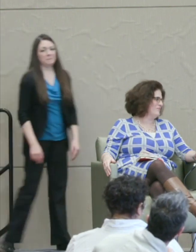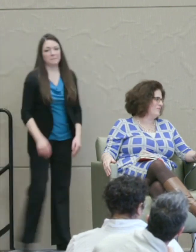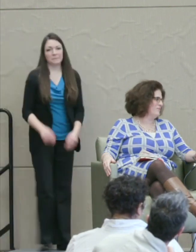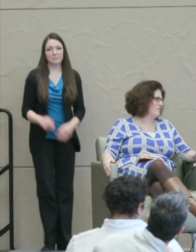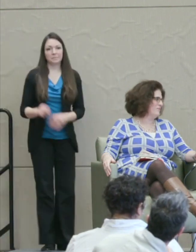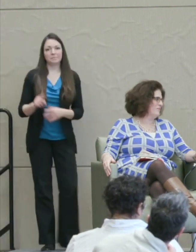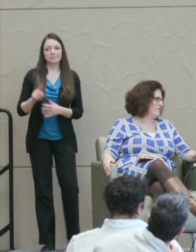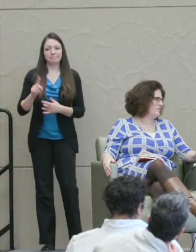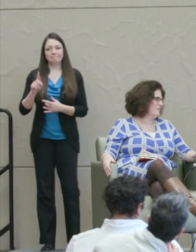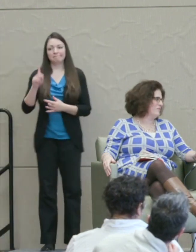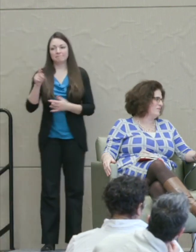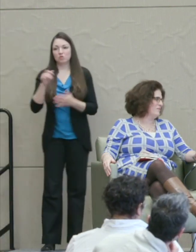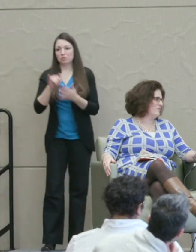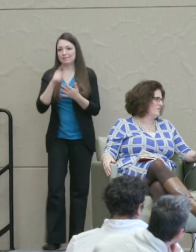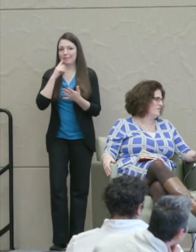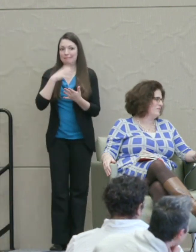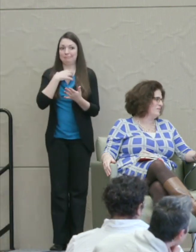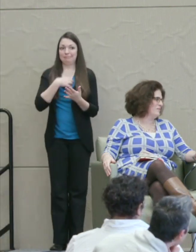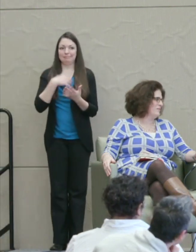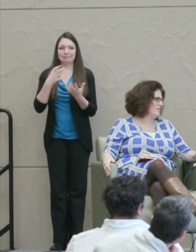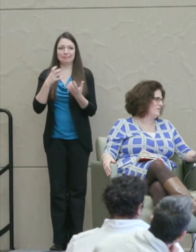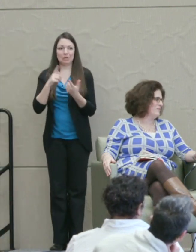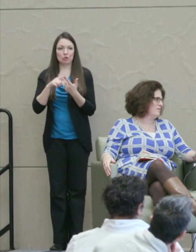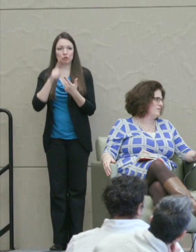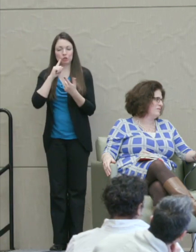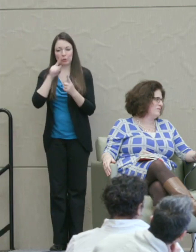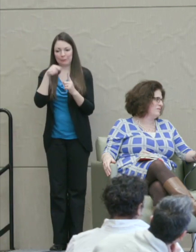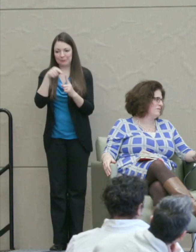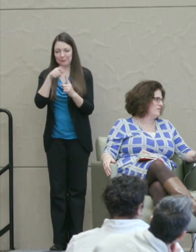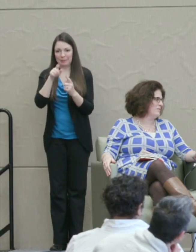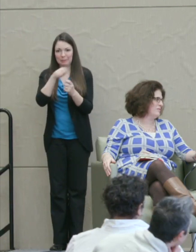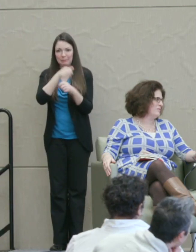Martha Nussbaum: It's so in the ascendant on these media and campuses.